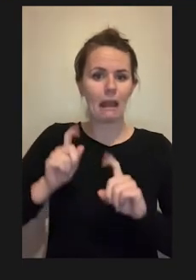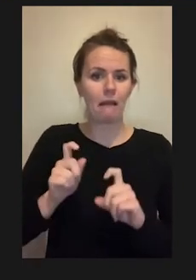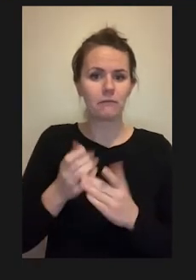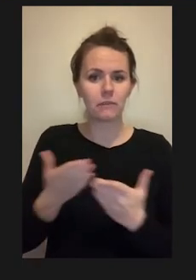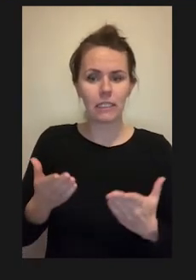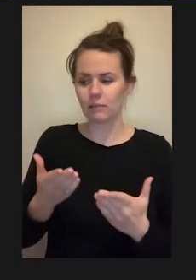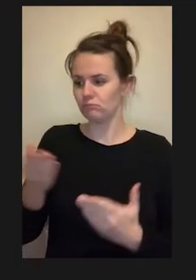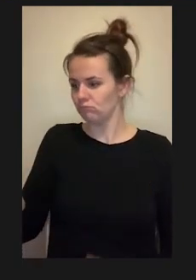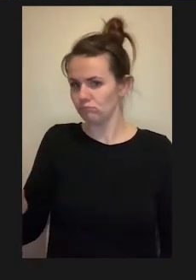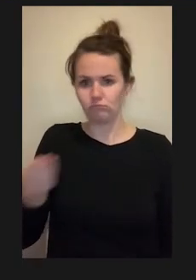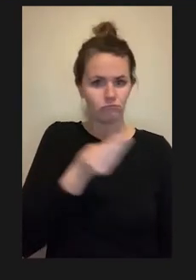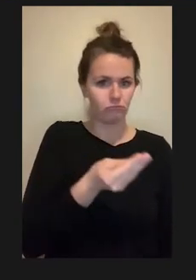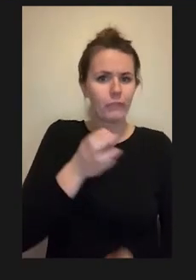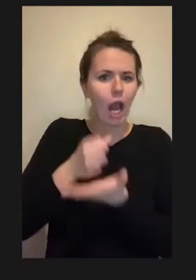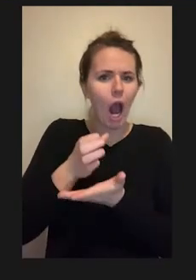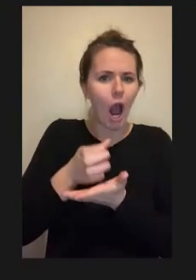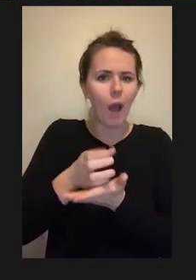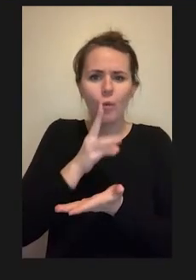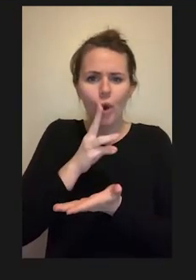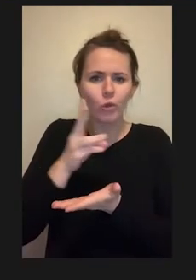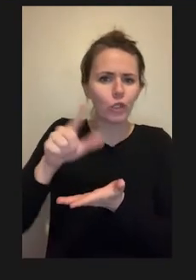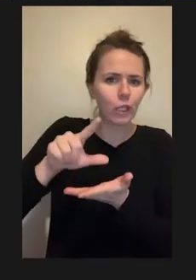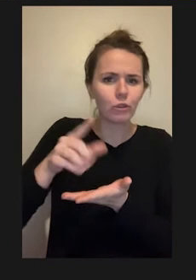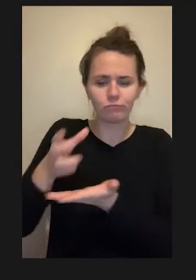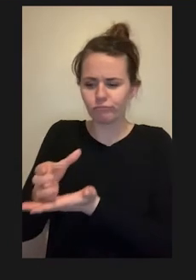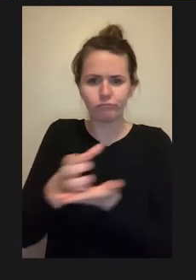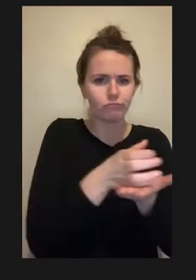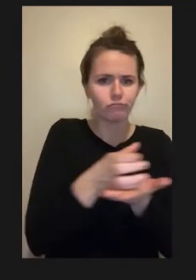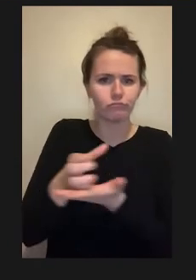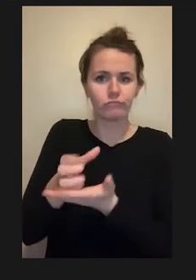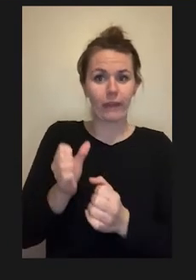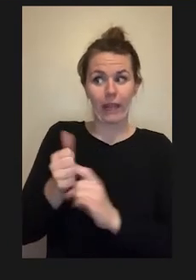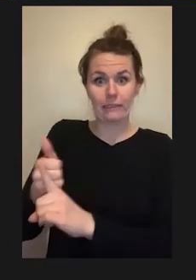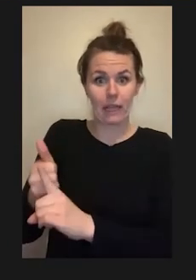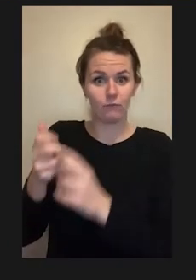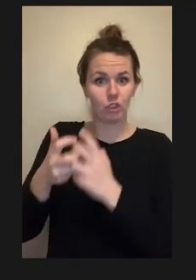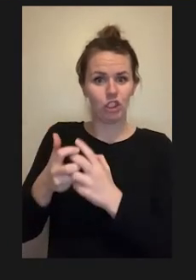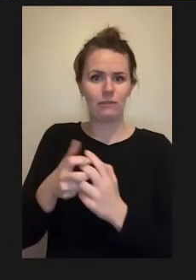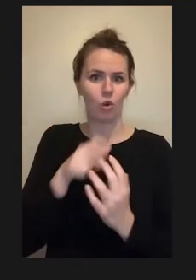without worrying about spelling it or dropping them. Or using a robotic arm for